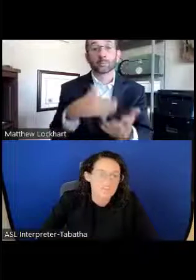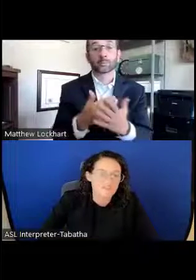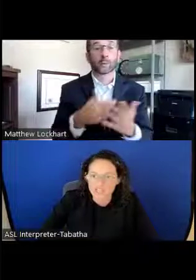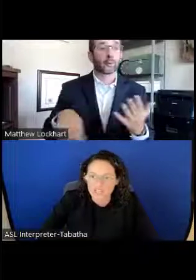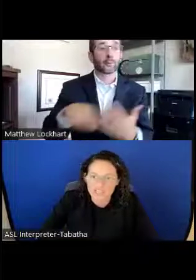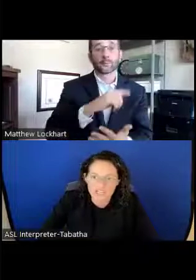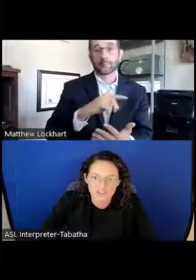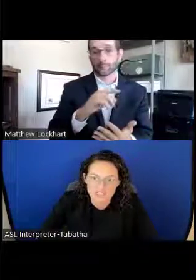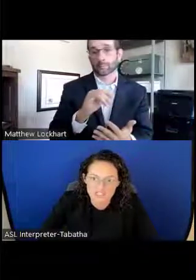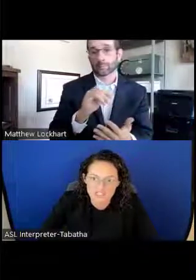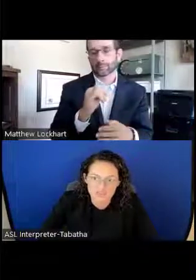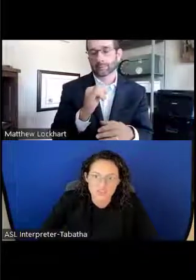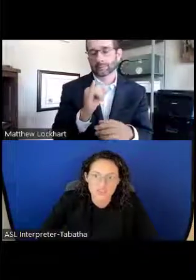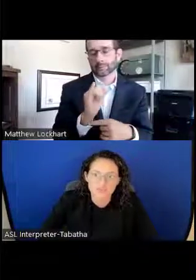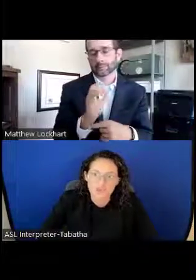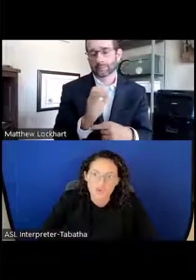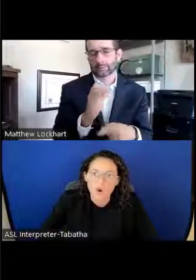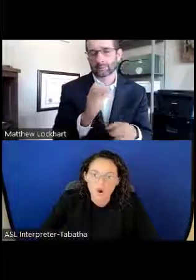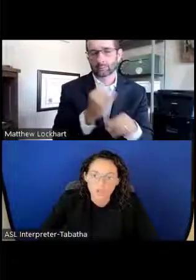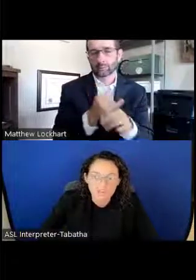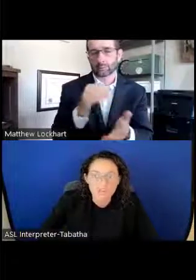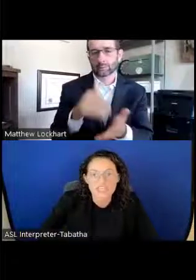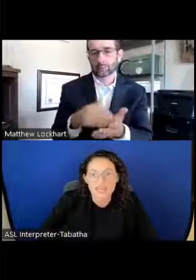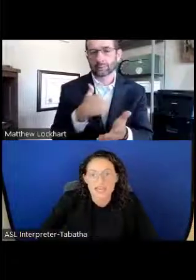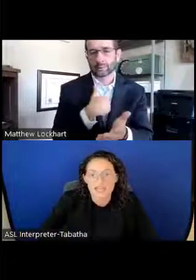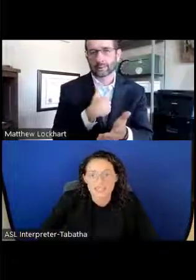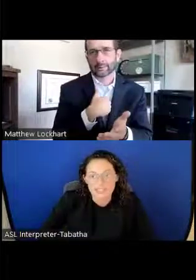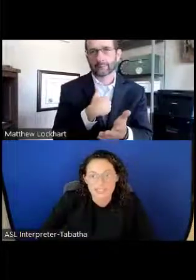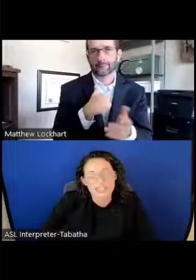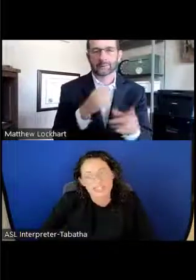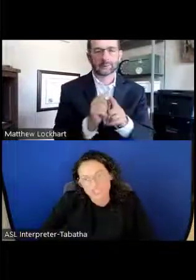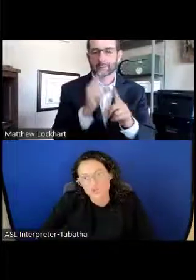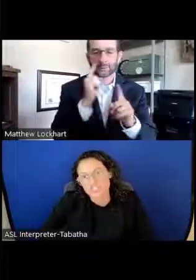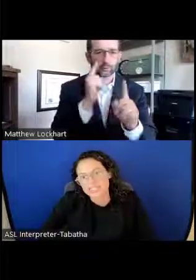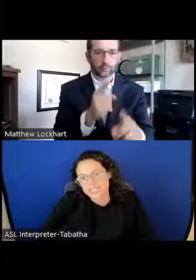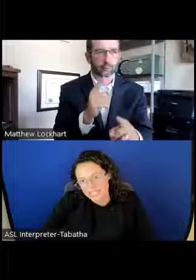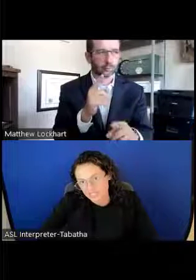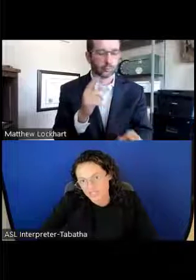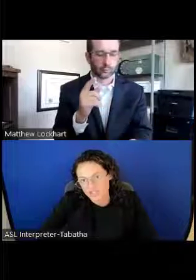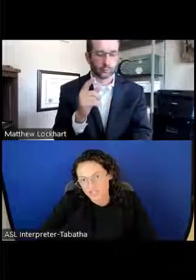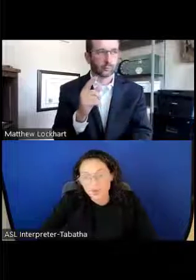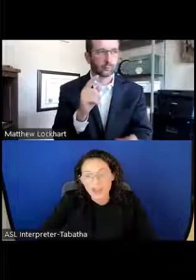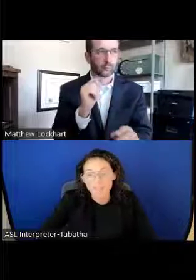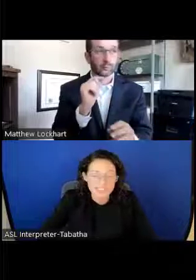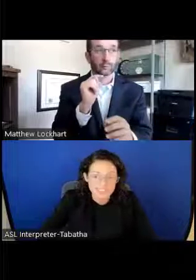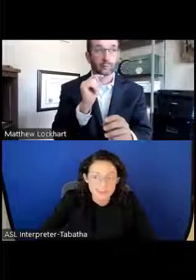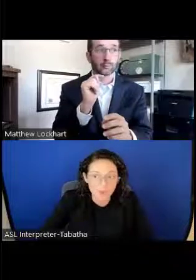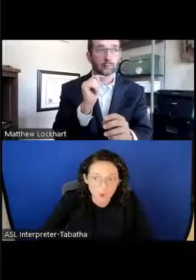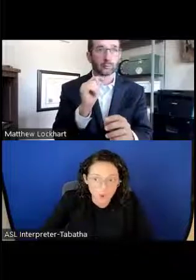and various other Institutes. All of the ICs, Institutions and Centers, do have the same goal.